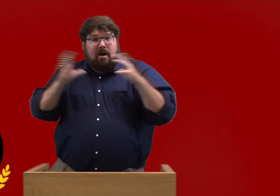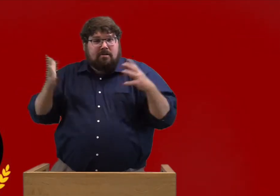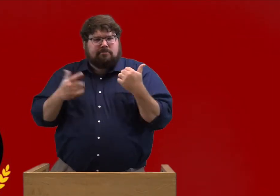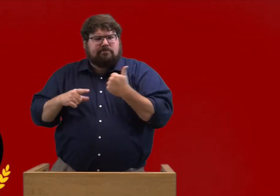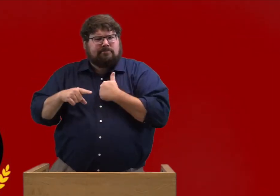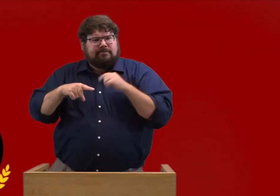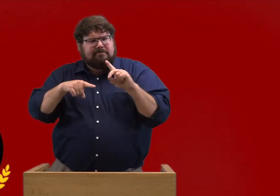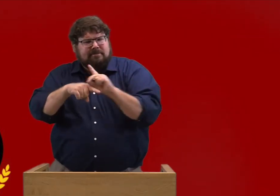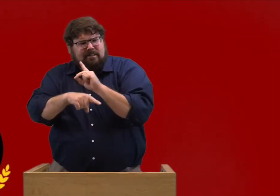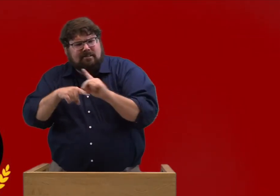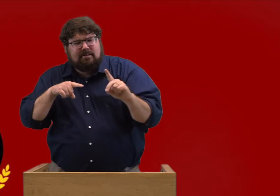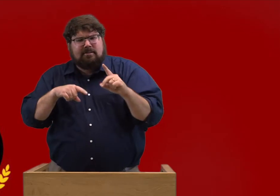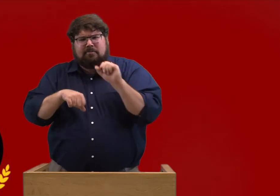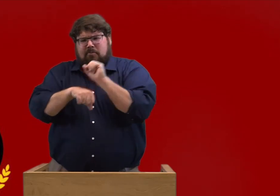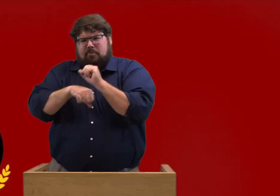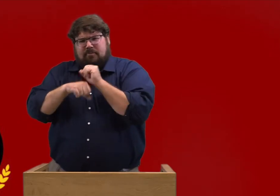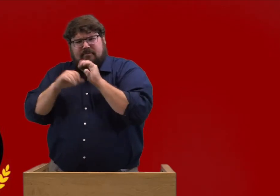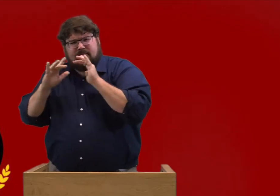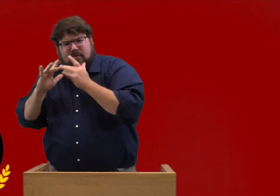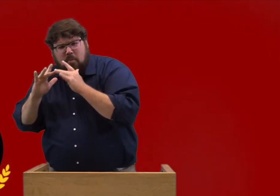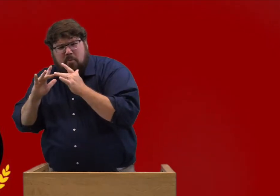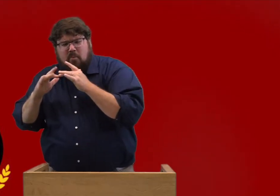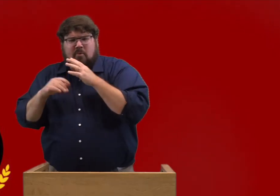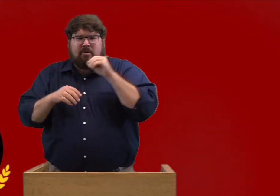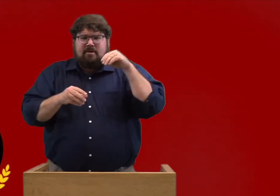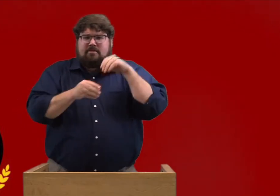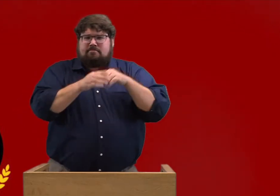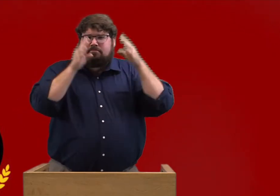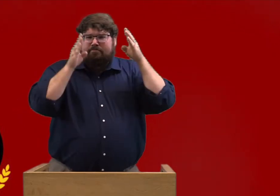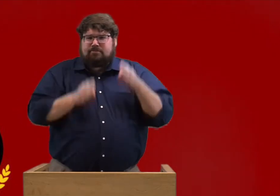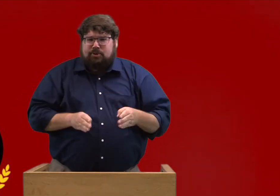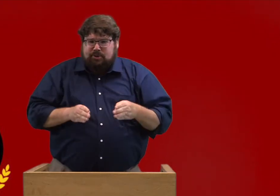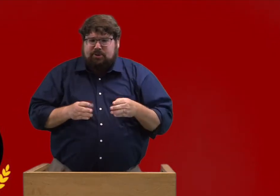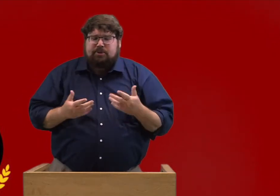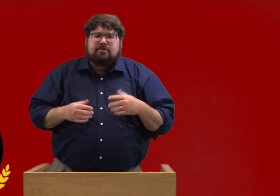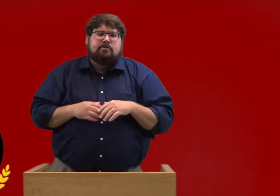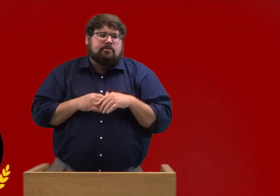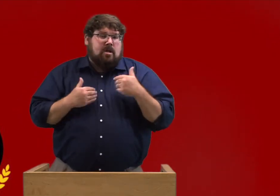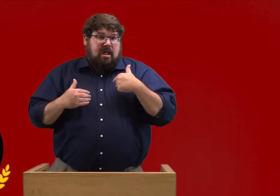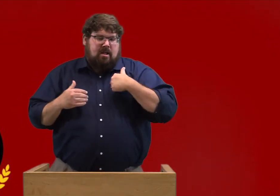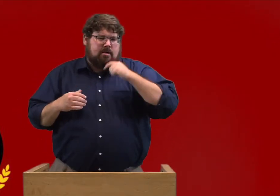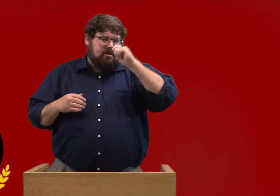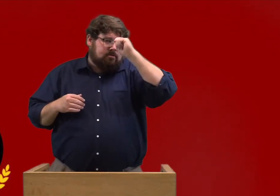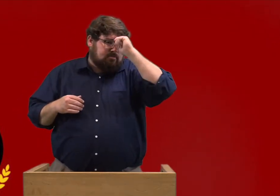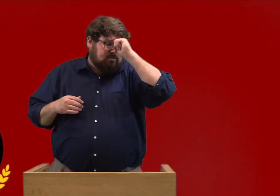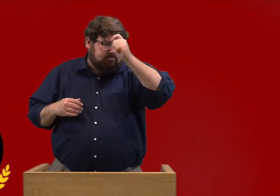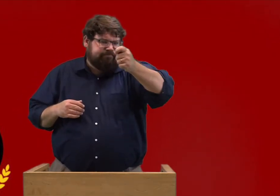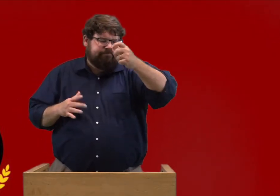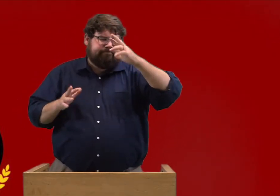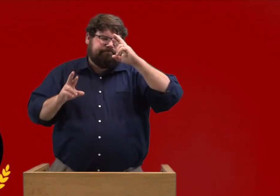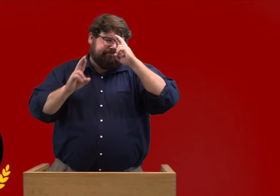A lot of character development was needed and self-discipline to work both virtually and in-person.